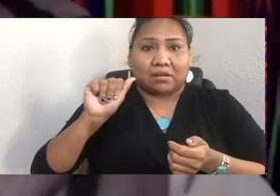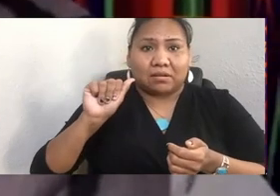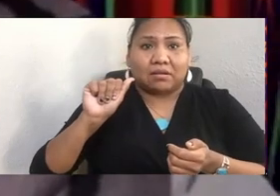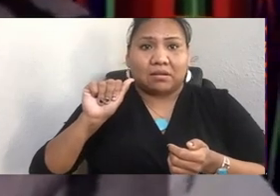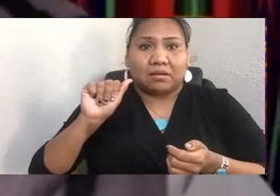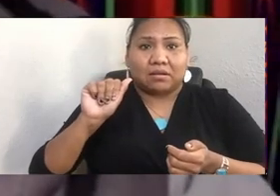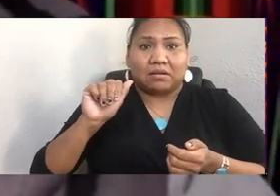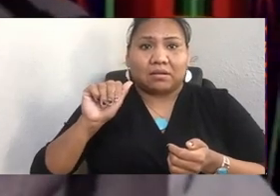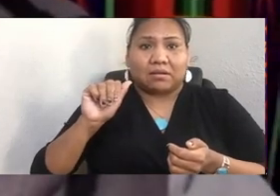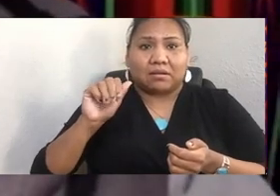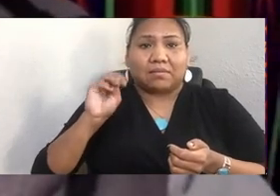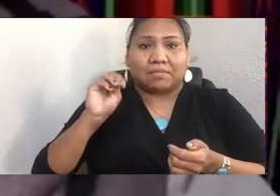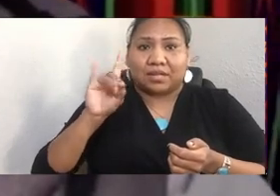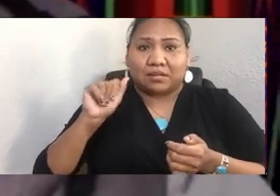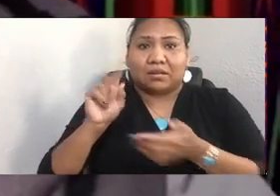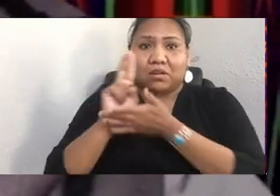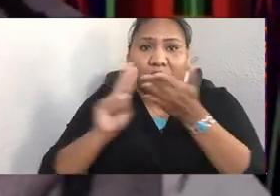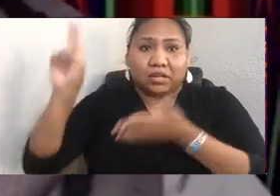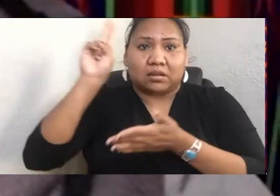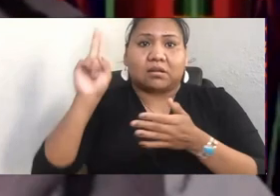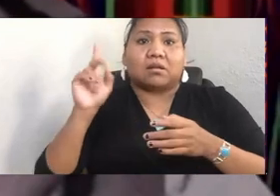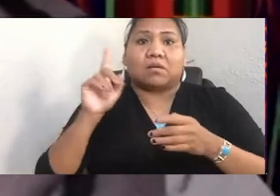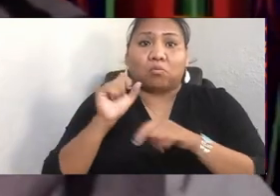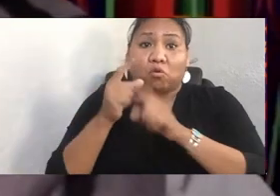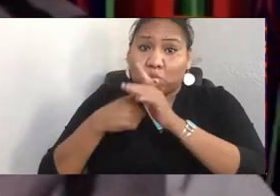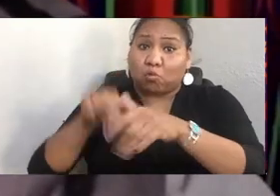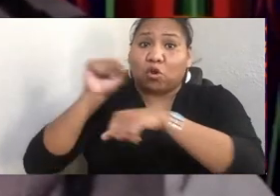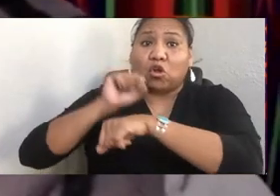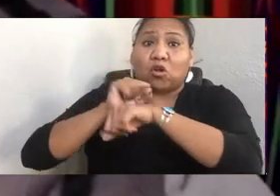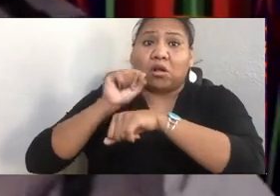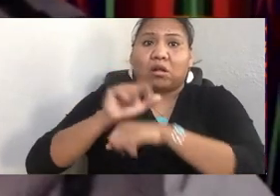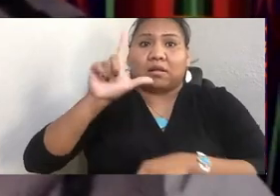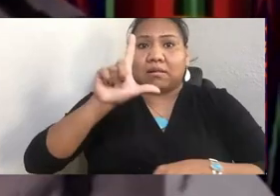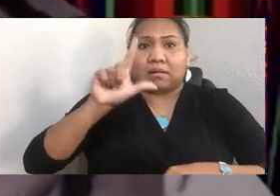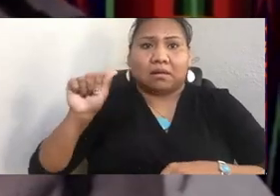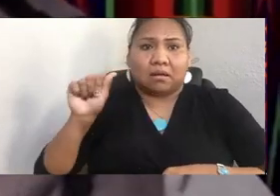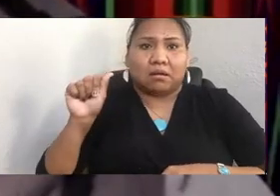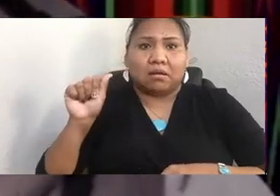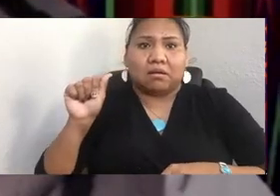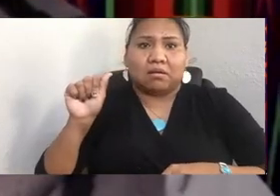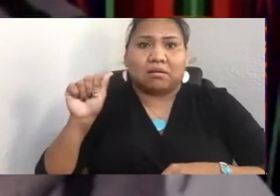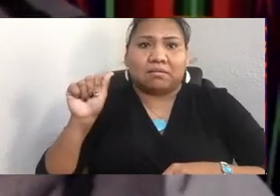in fashion and commercial photography in Los Angeles. She found herself turned off by the commercial world